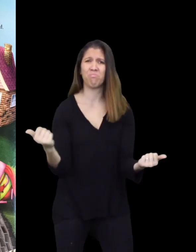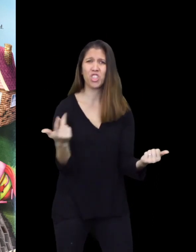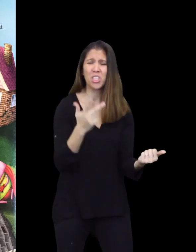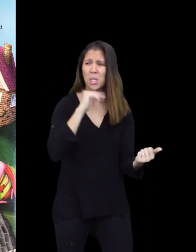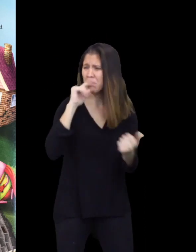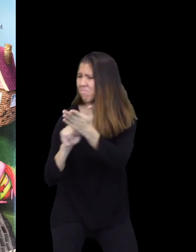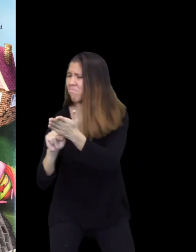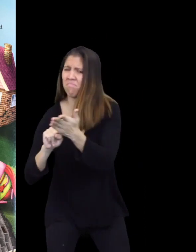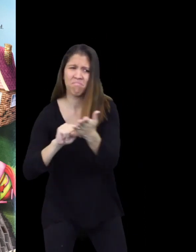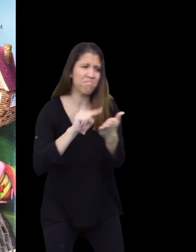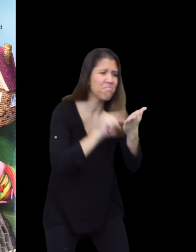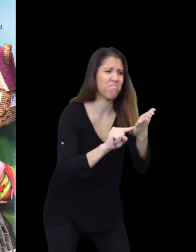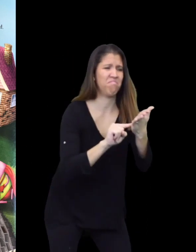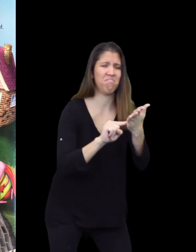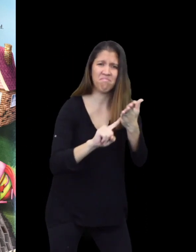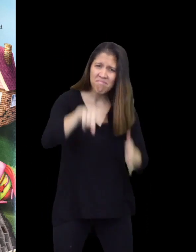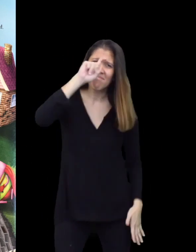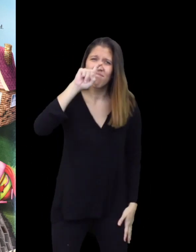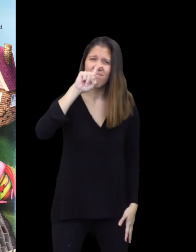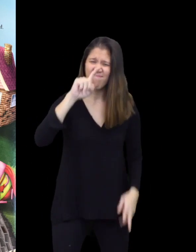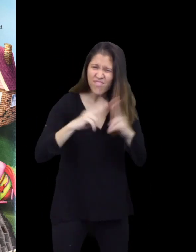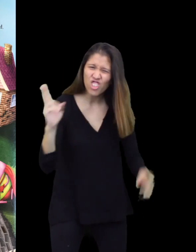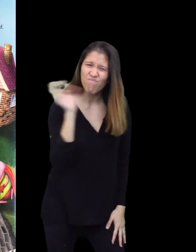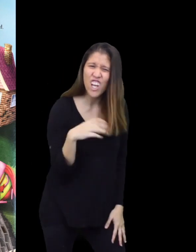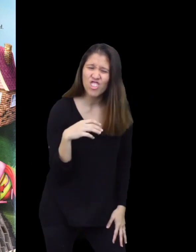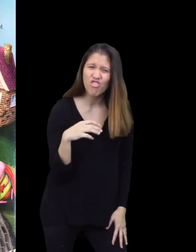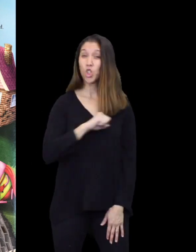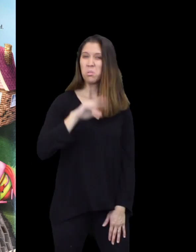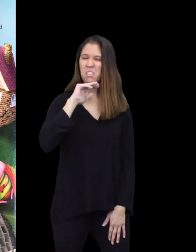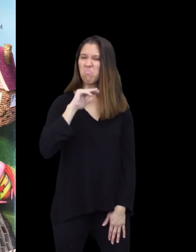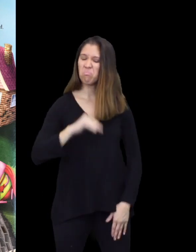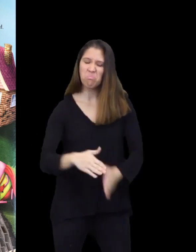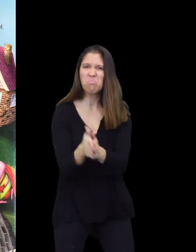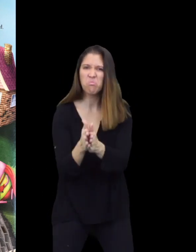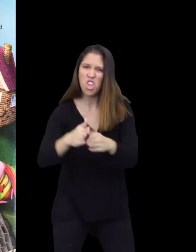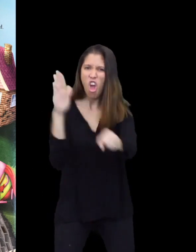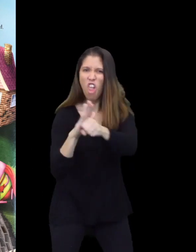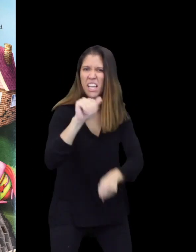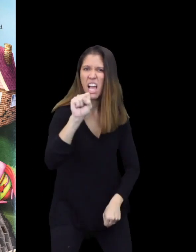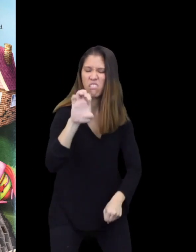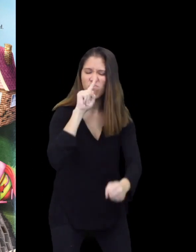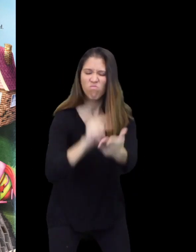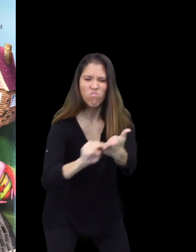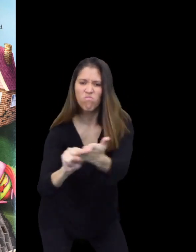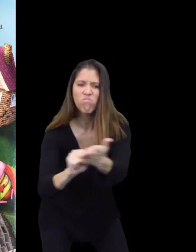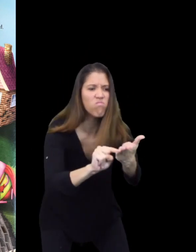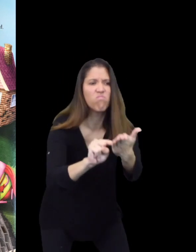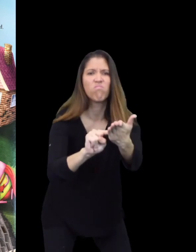The three pigs did an investigation. They found it very strange! The Superpigs were on the case!